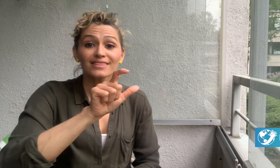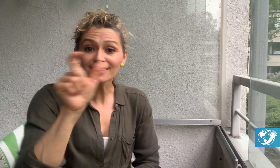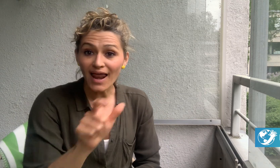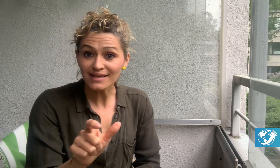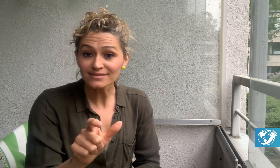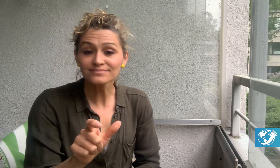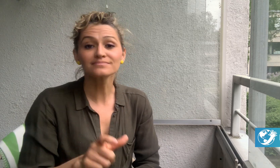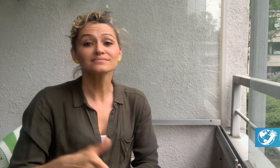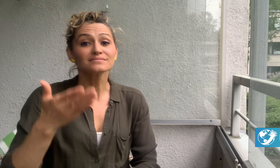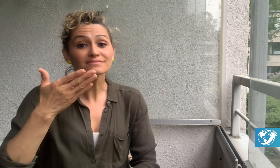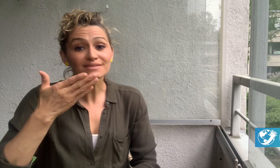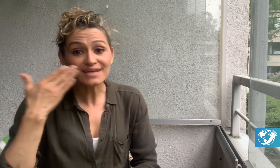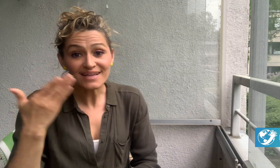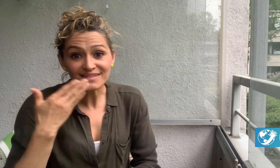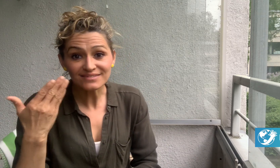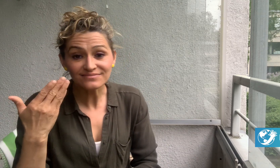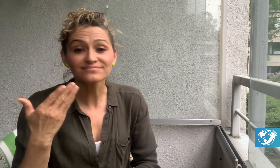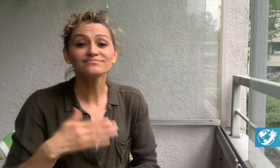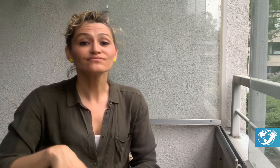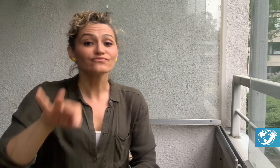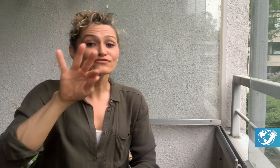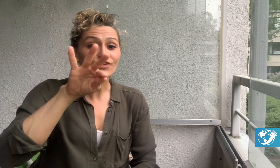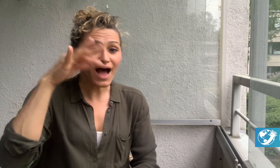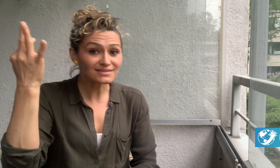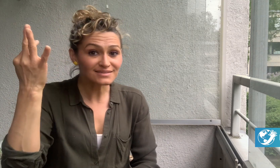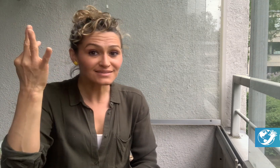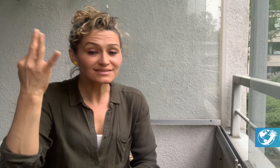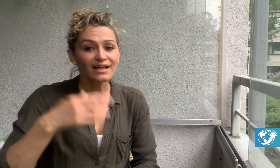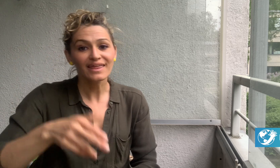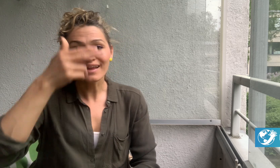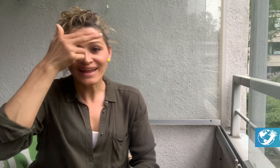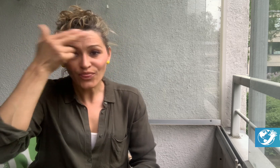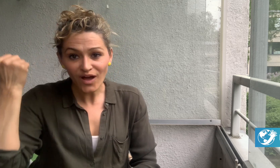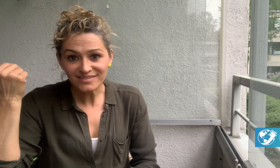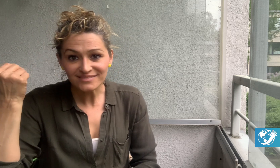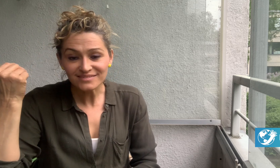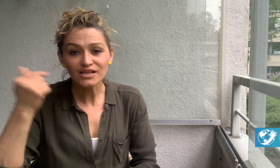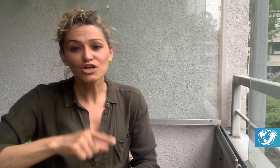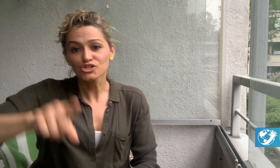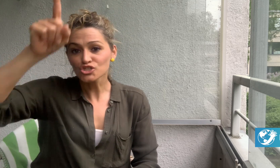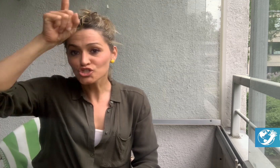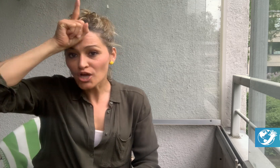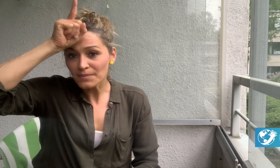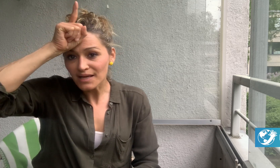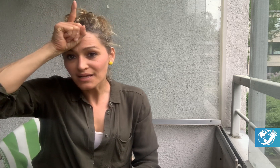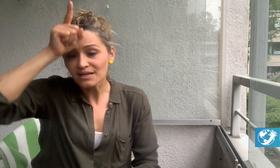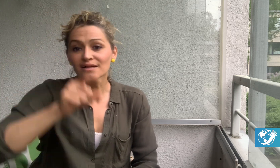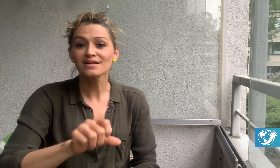Italy, the Czech Republic, France, Lithuania, Germany,